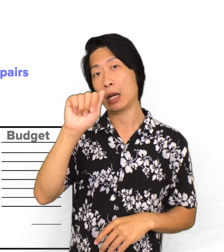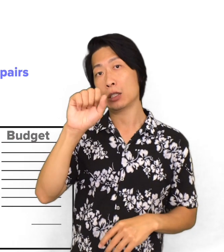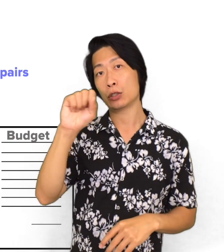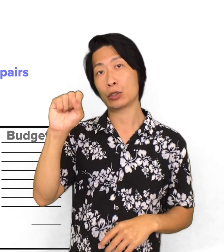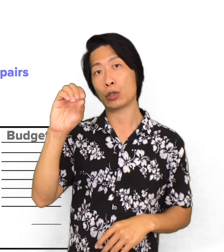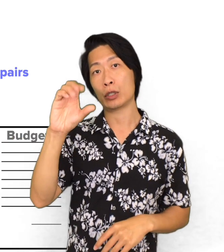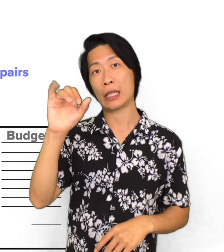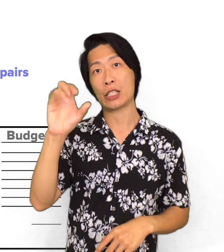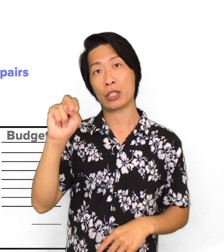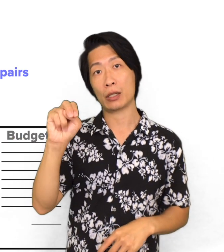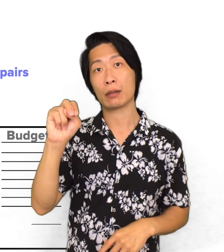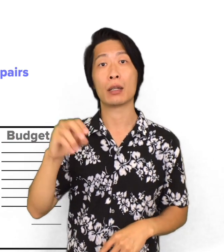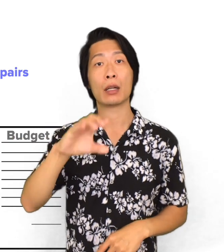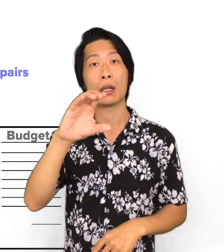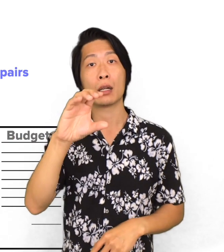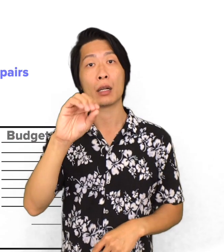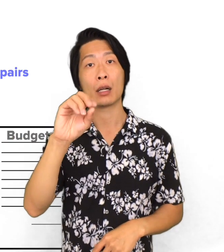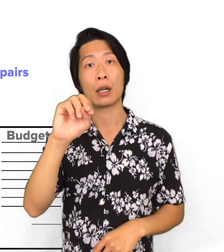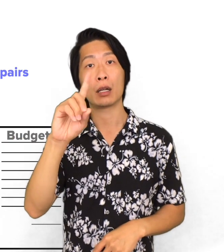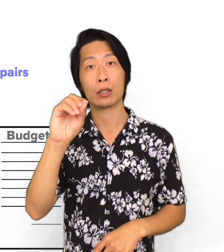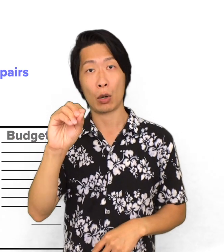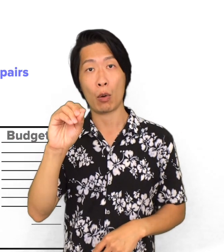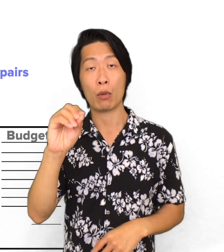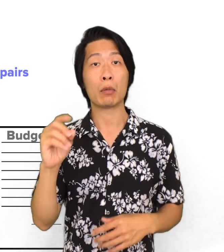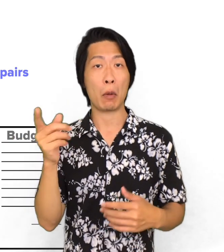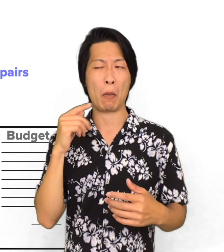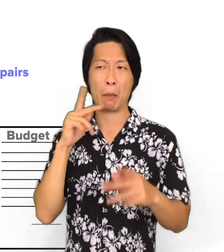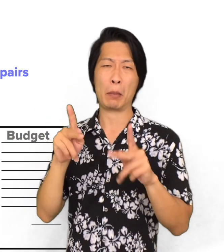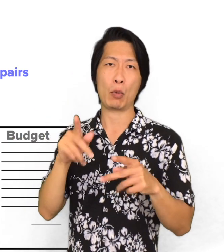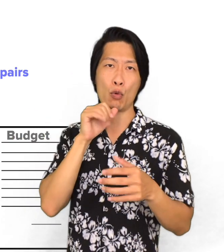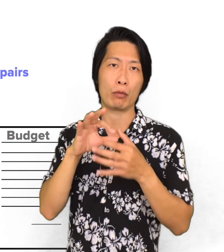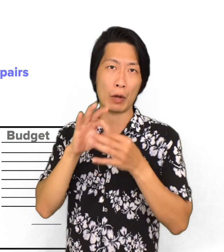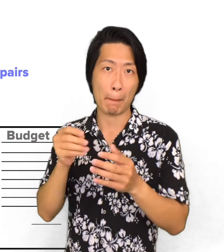The next thing would be reviewing the association or condo docs